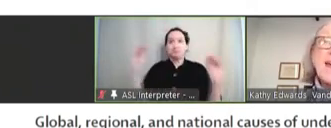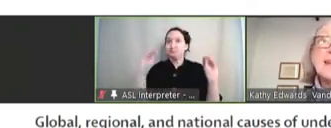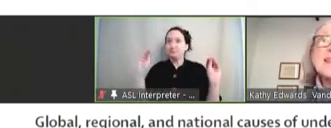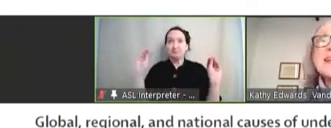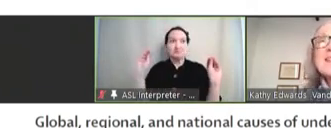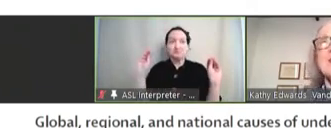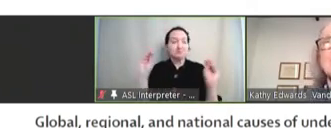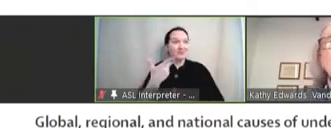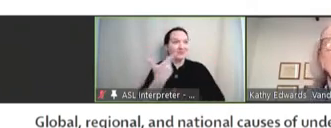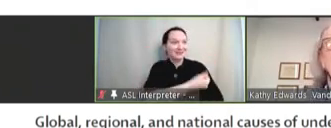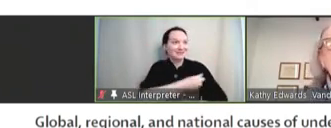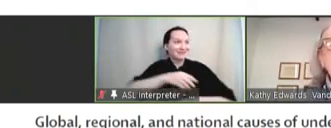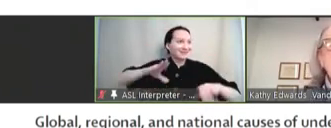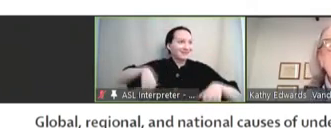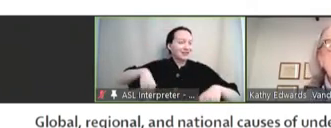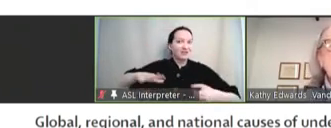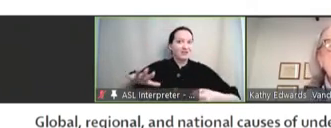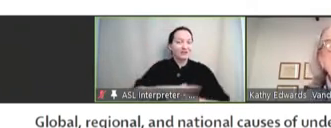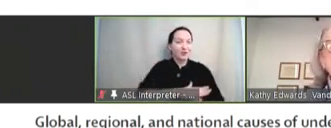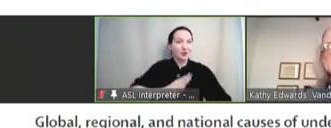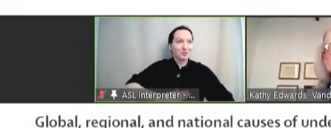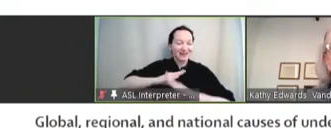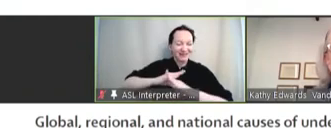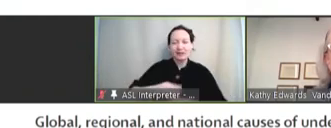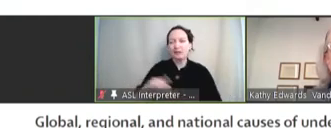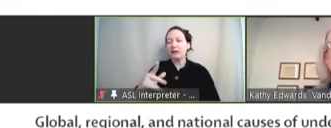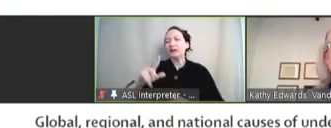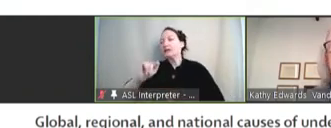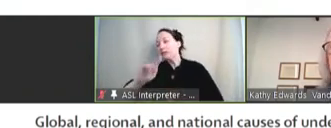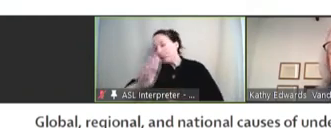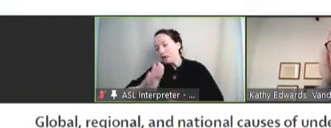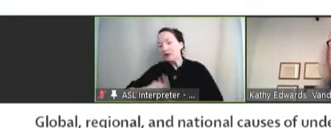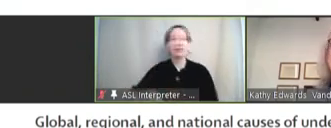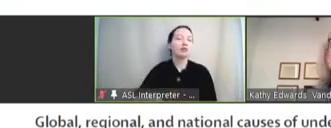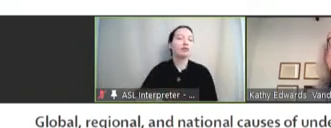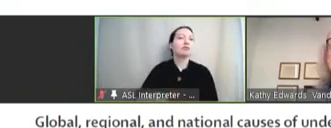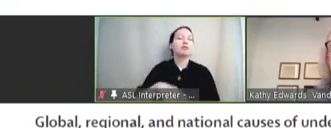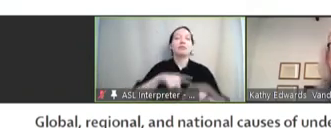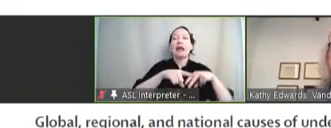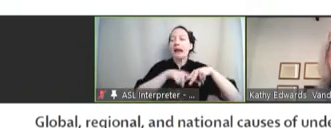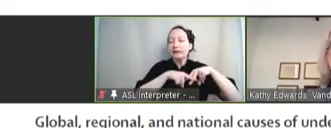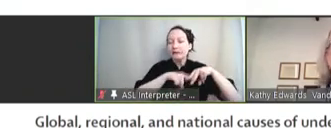vaccines that are totally protective such as tuberculosis, AIDS, and we know that the malaria